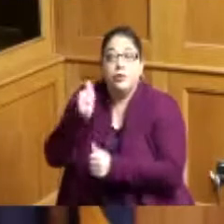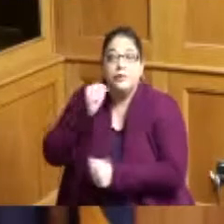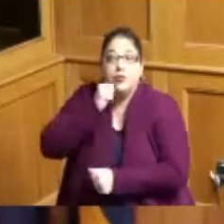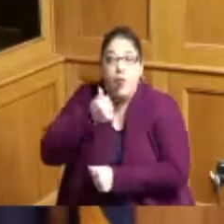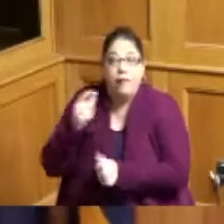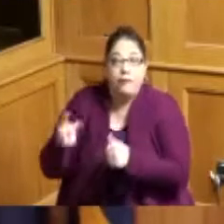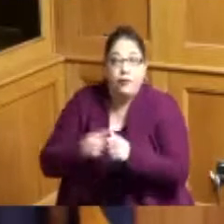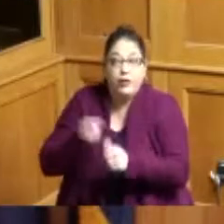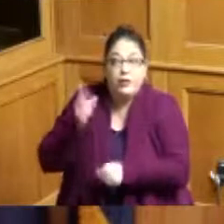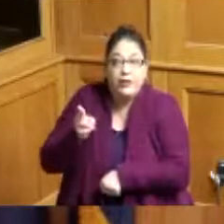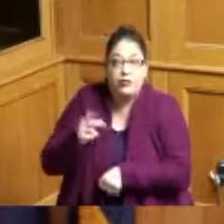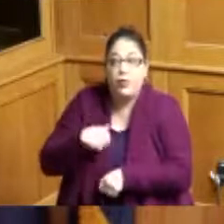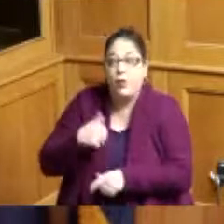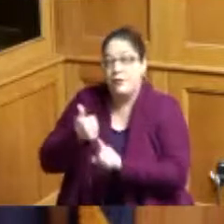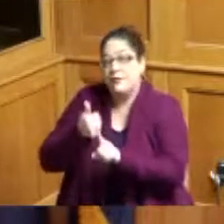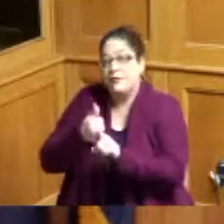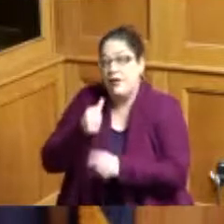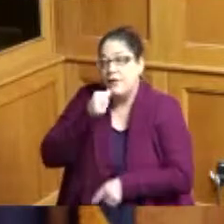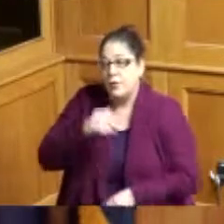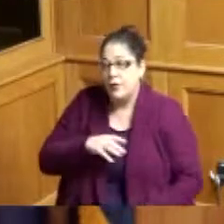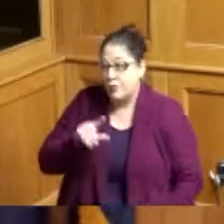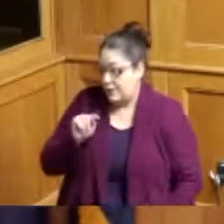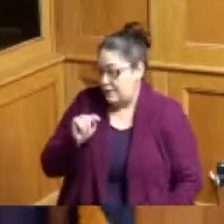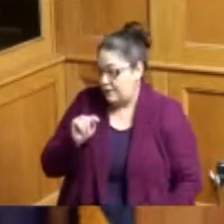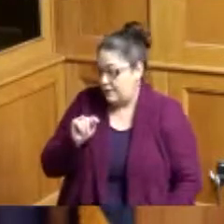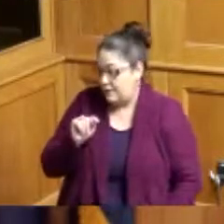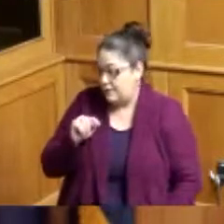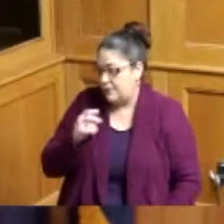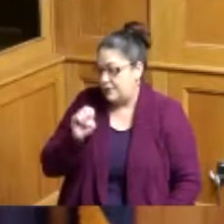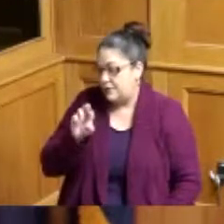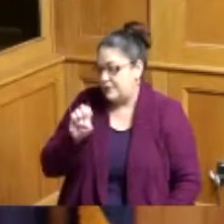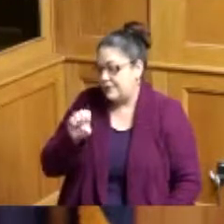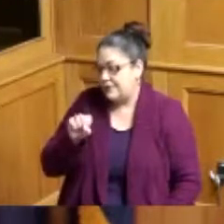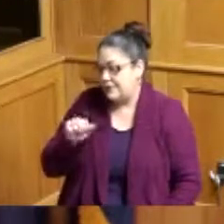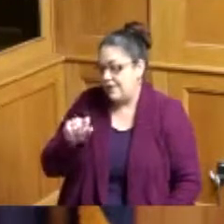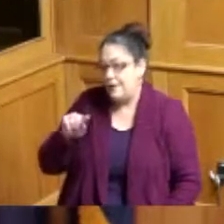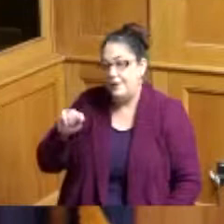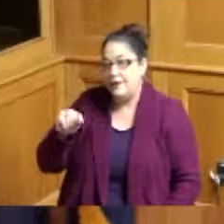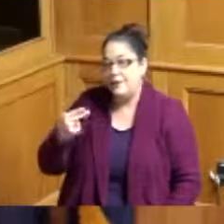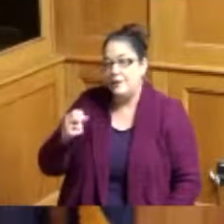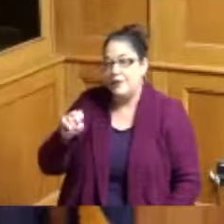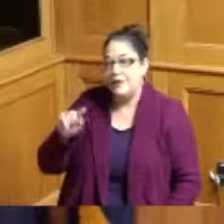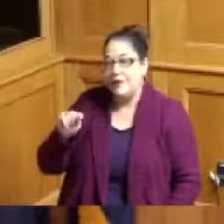black music walk of fame so we're excited about that Madam President I just wanted to put that